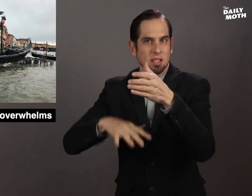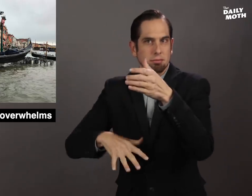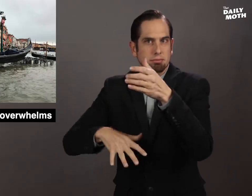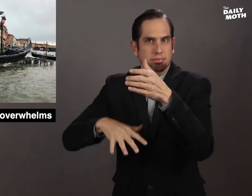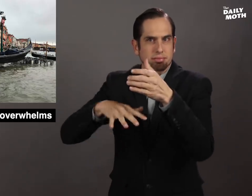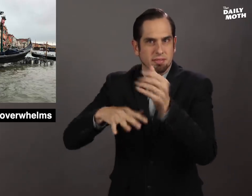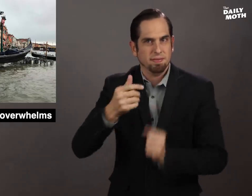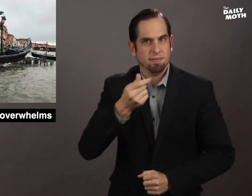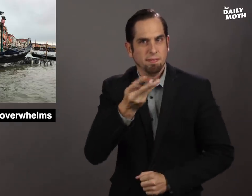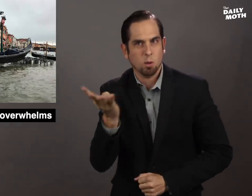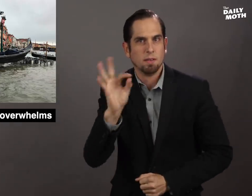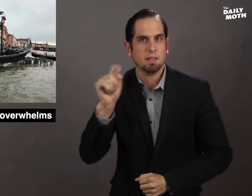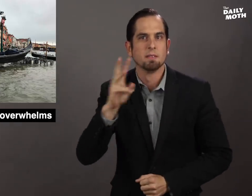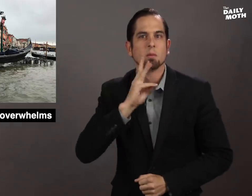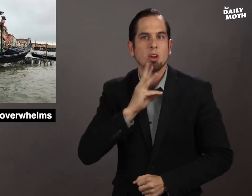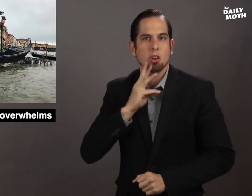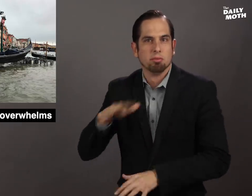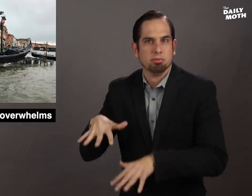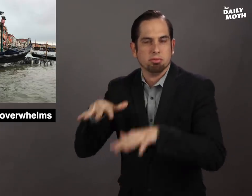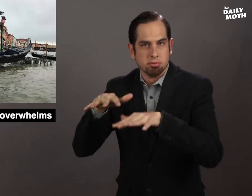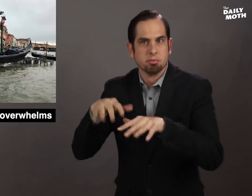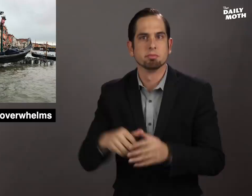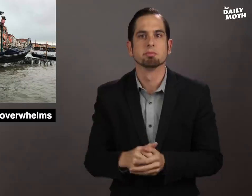flooded under several feet of water.